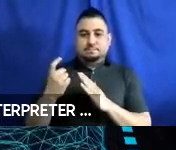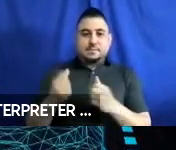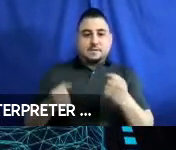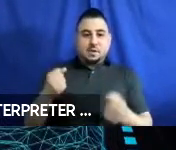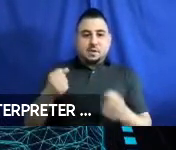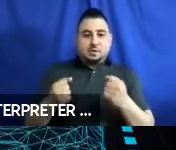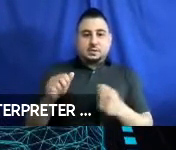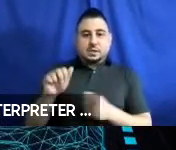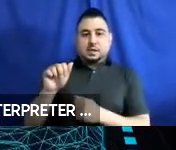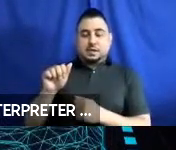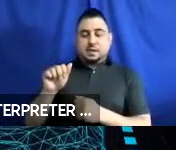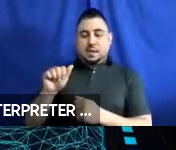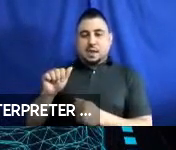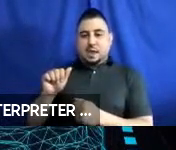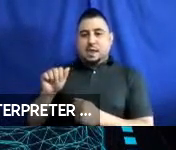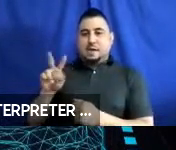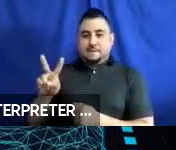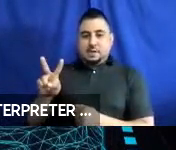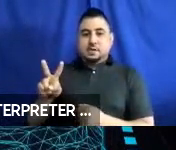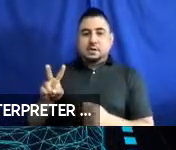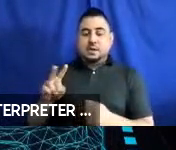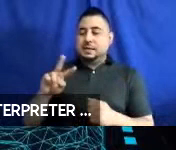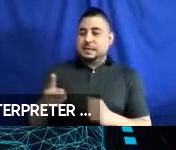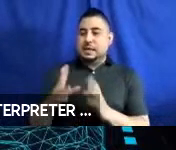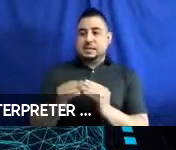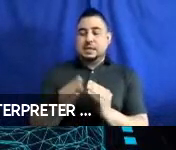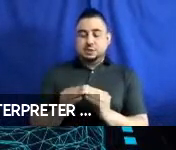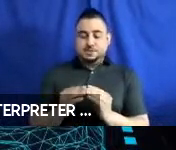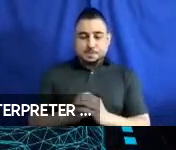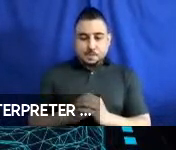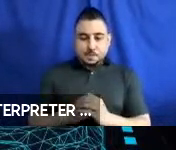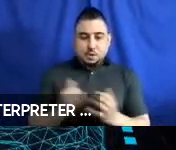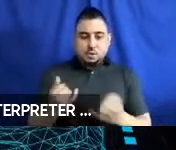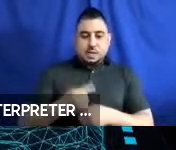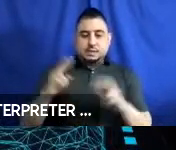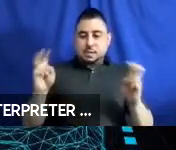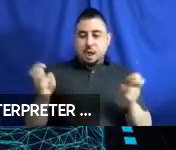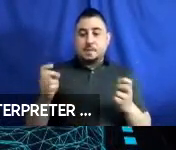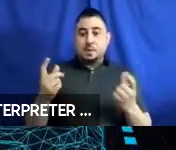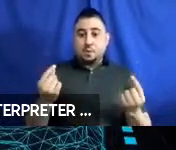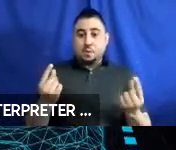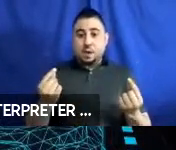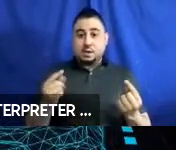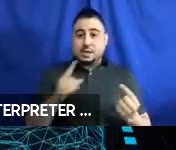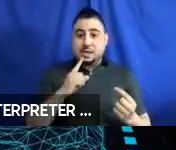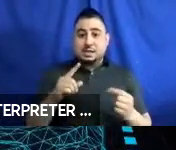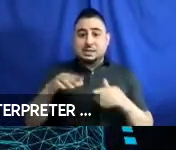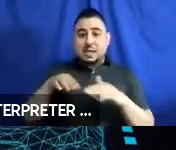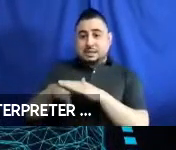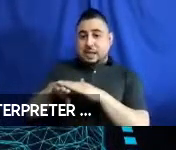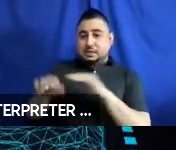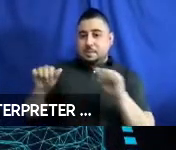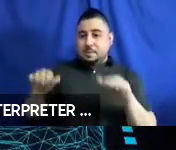This is a second session in series. Today’s topic is Accessibility for Passengers with